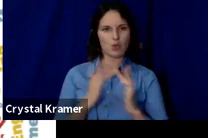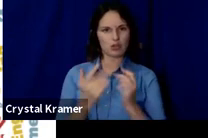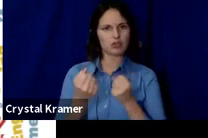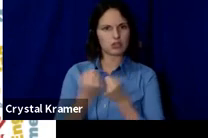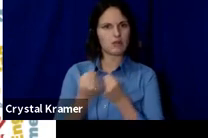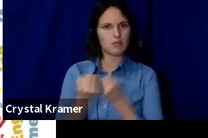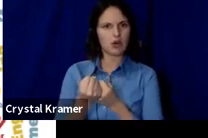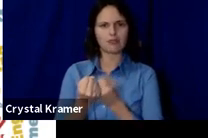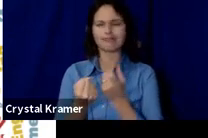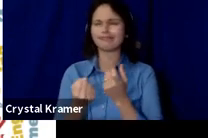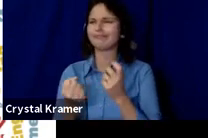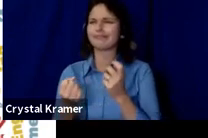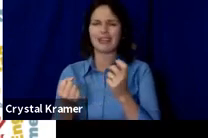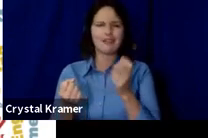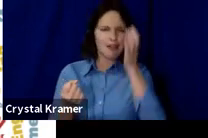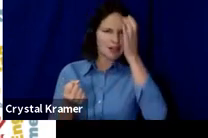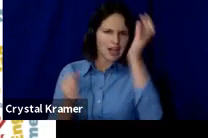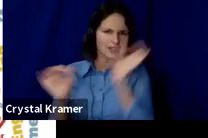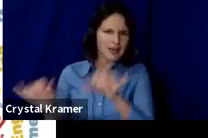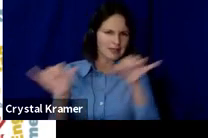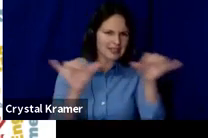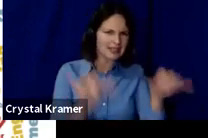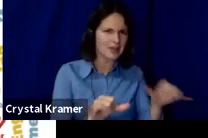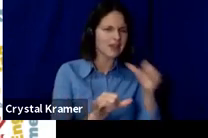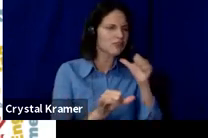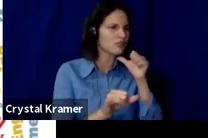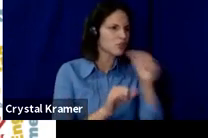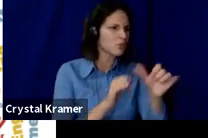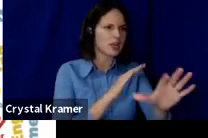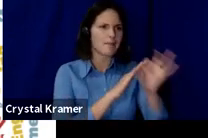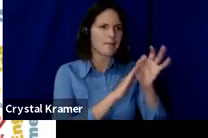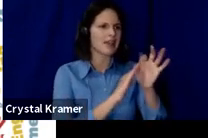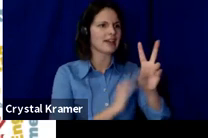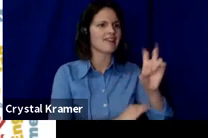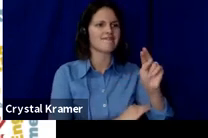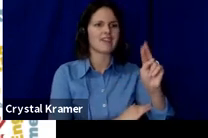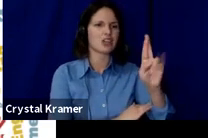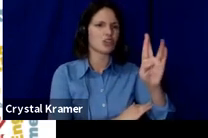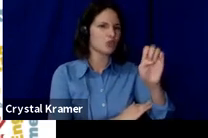people need to fit the space, you don't want to start a crowdfunding campaign without knowing who is in your network.